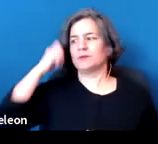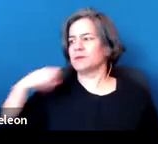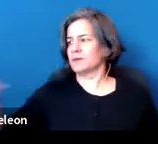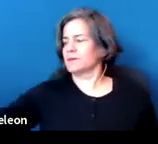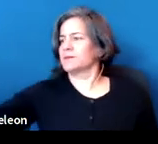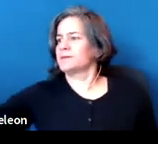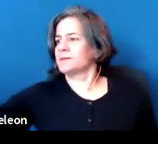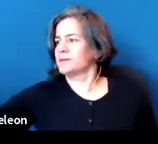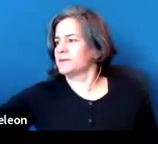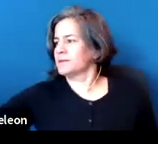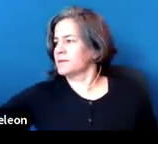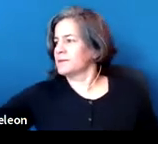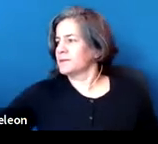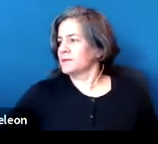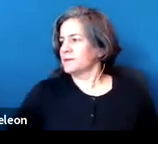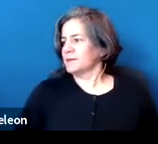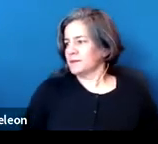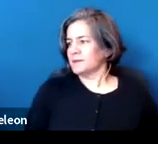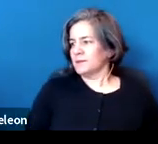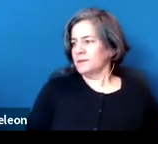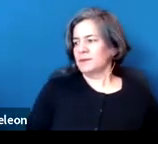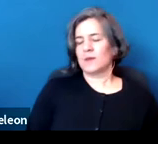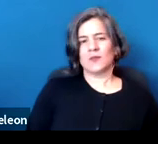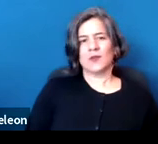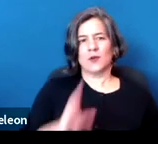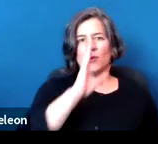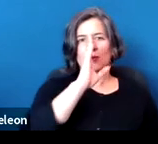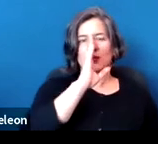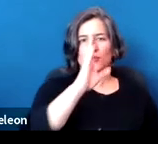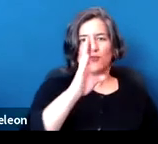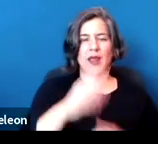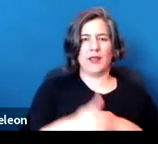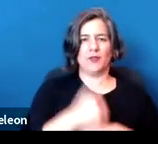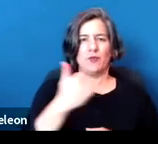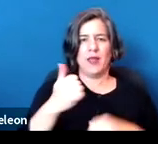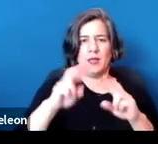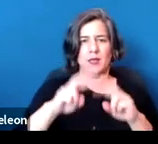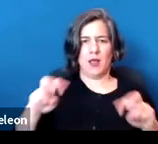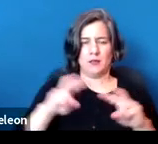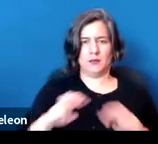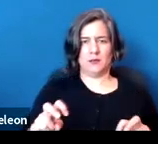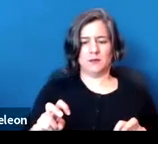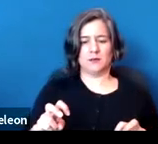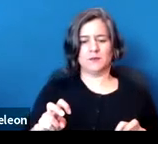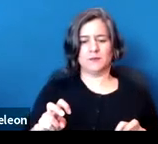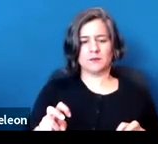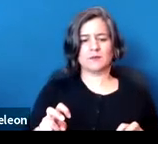So the general direct threat analysis, this is the analysis actually that is established